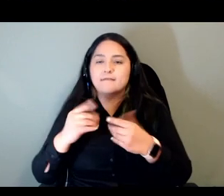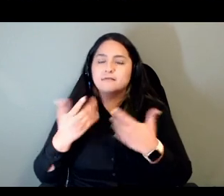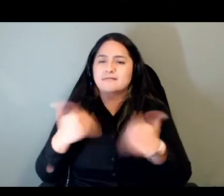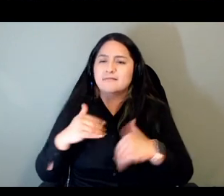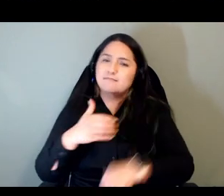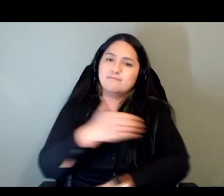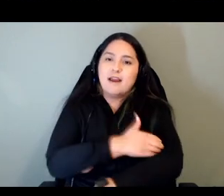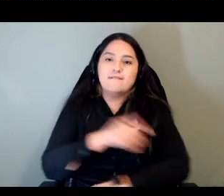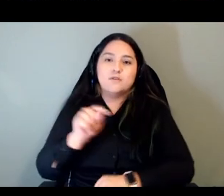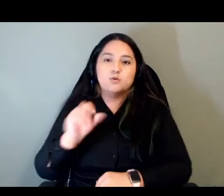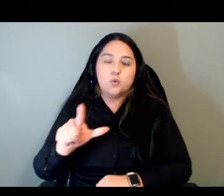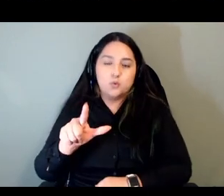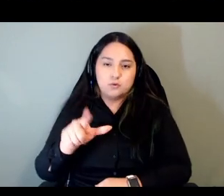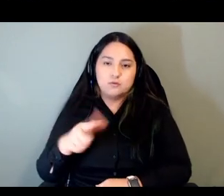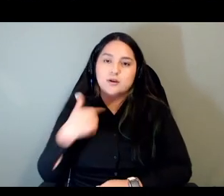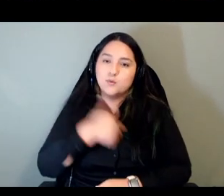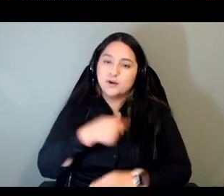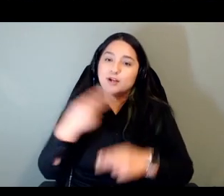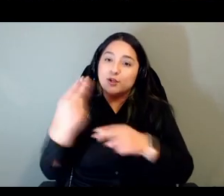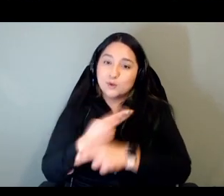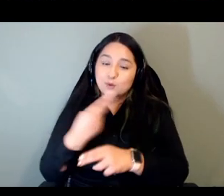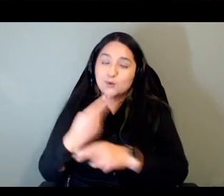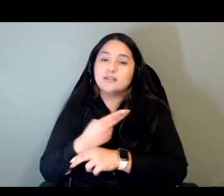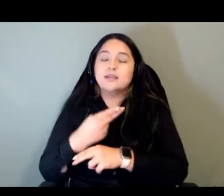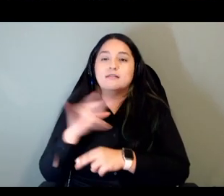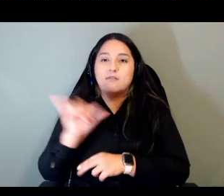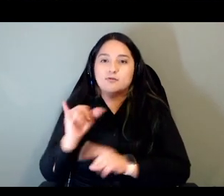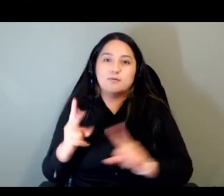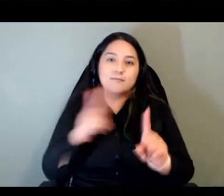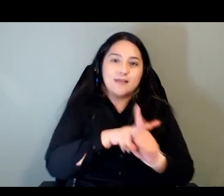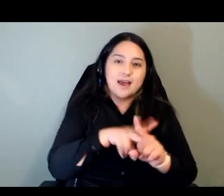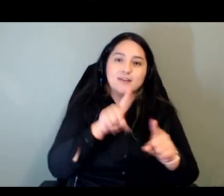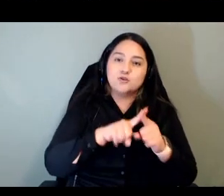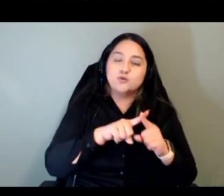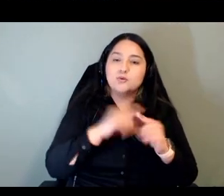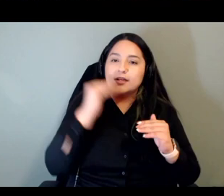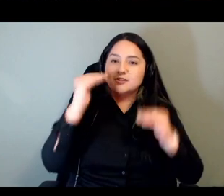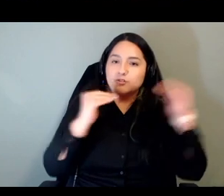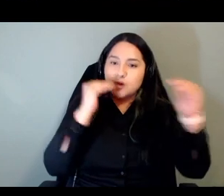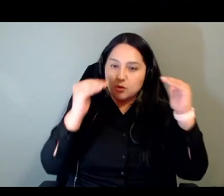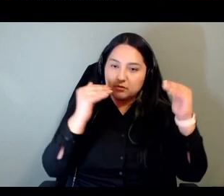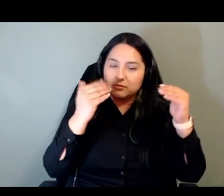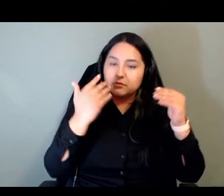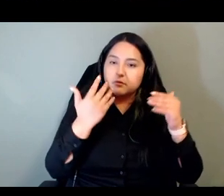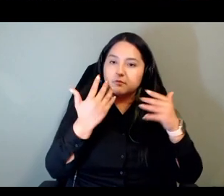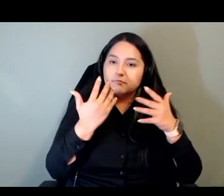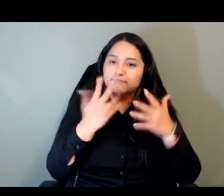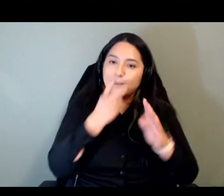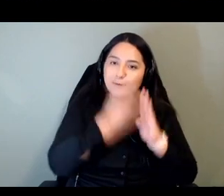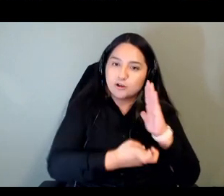and using them in the adult immersion program um so while those those adult participants